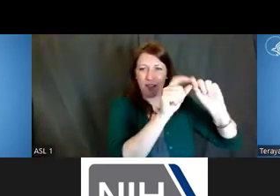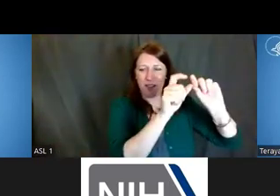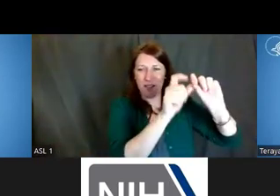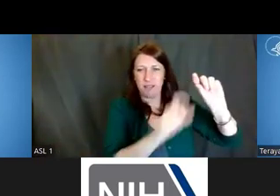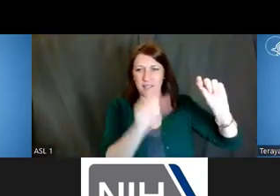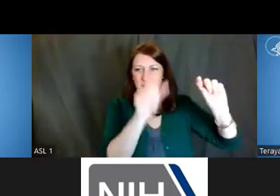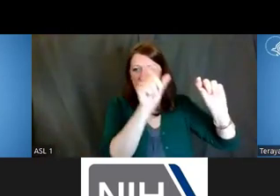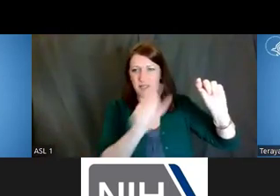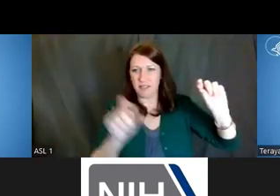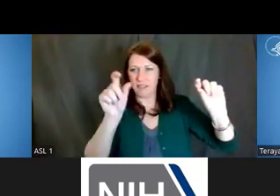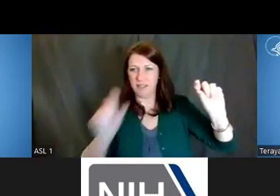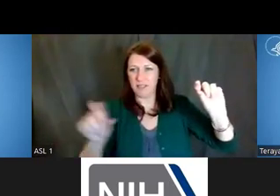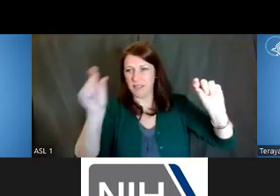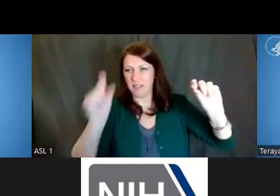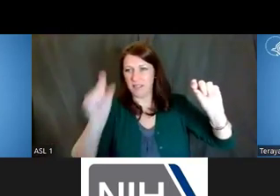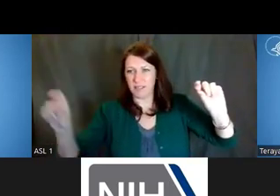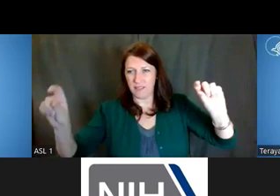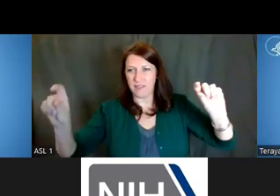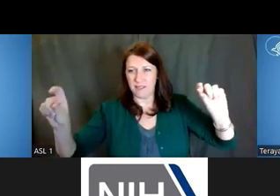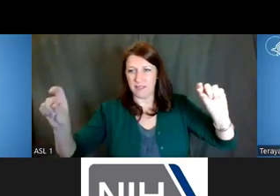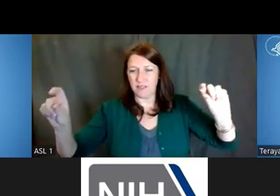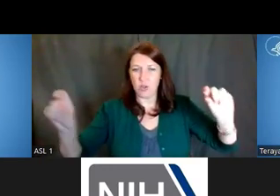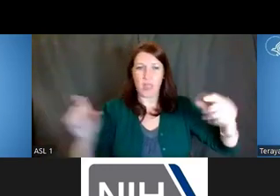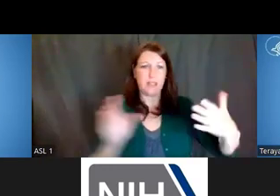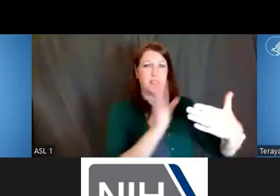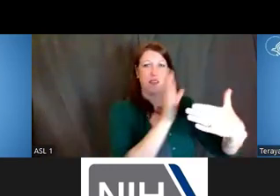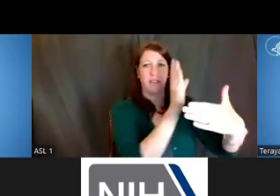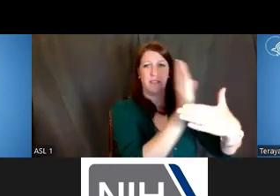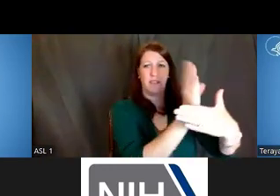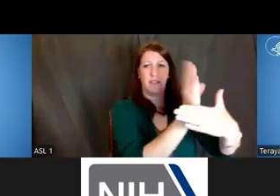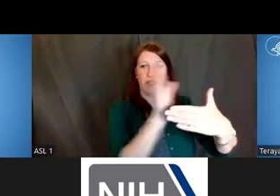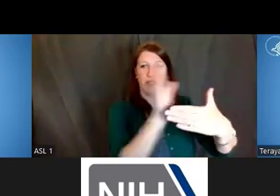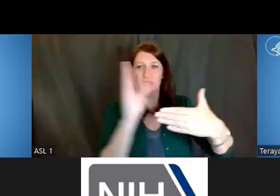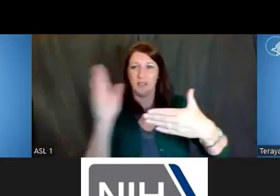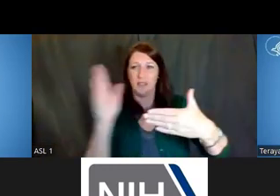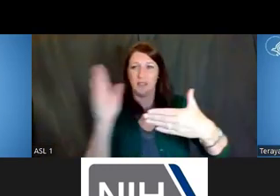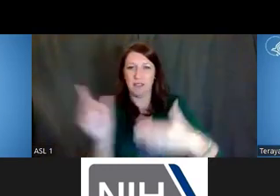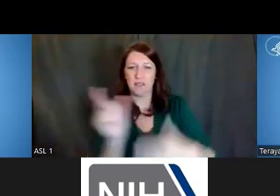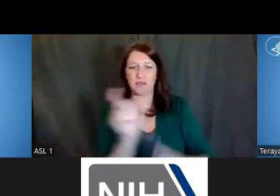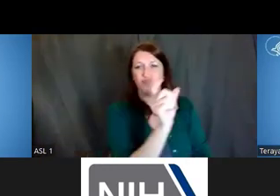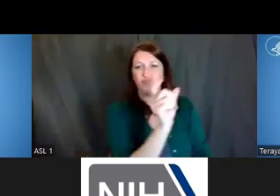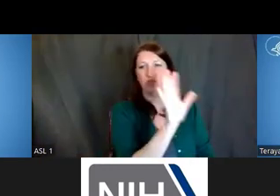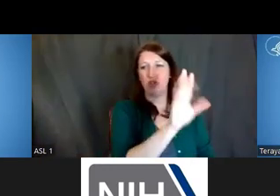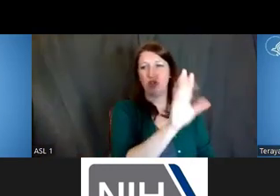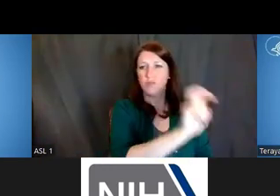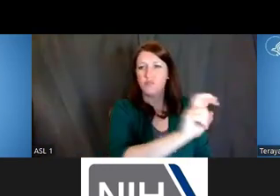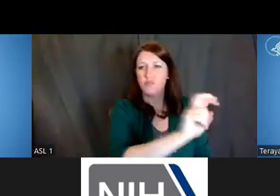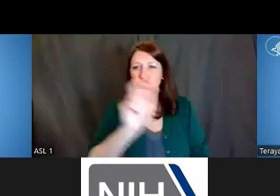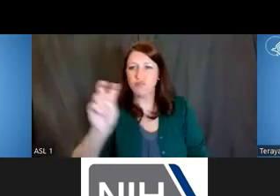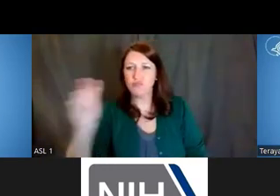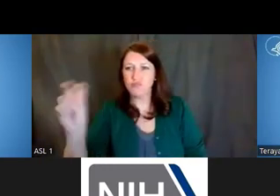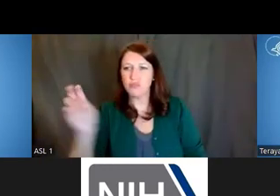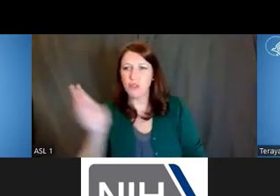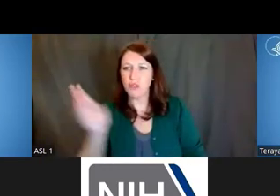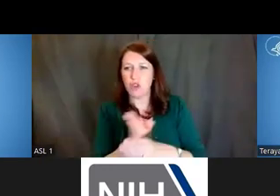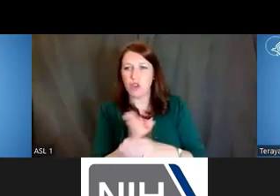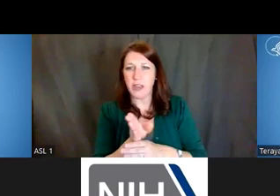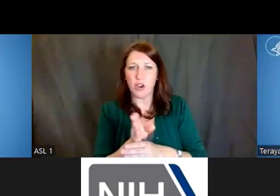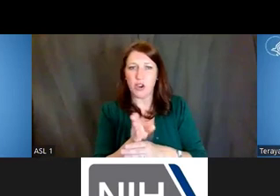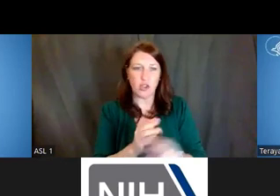and they're broken across career stage. Really and truly as, like Lauren said, you take a look at each one of those